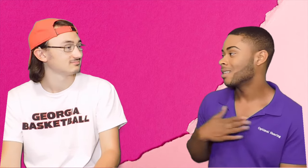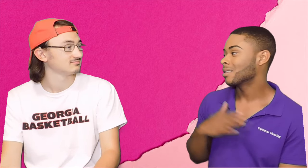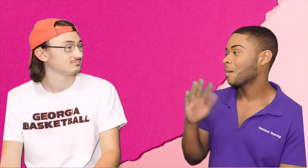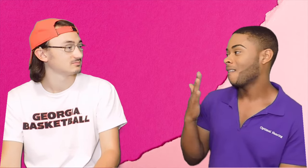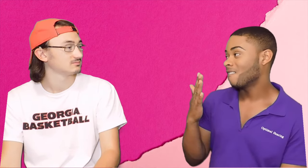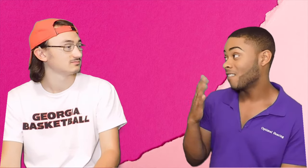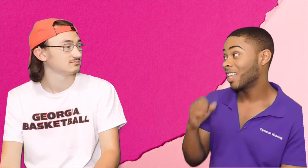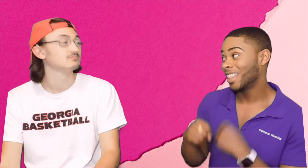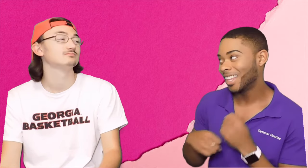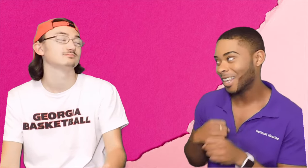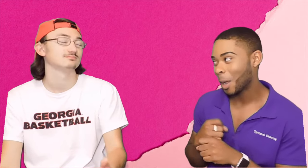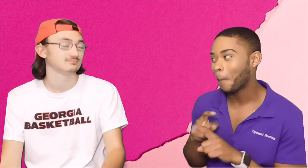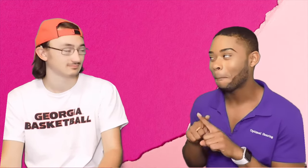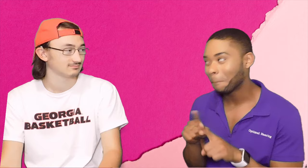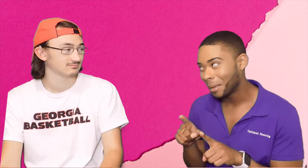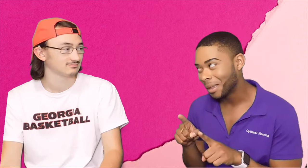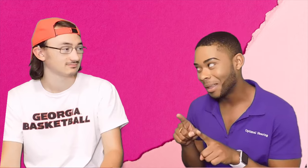This is my fifth year, but..